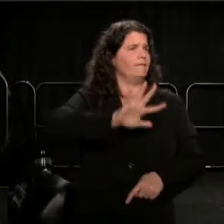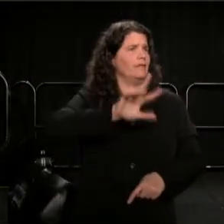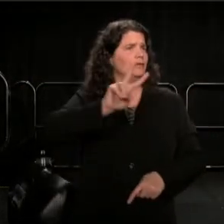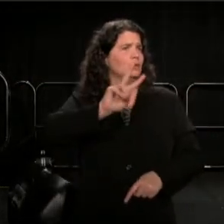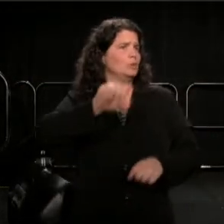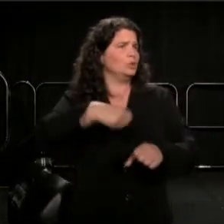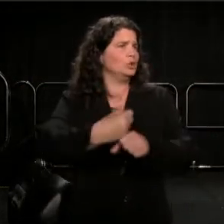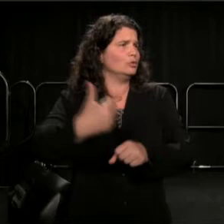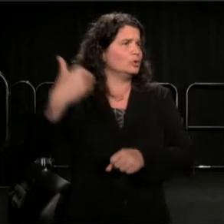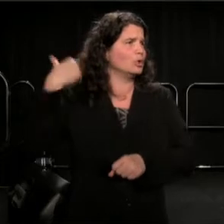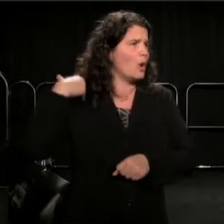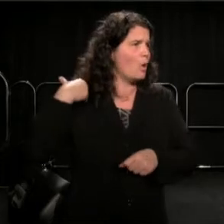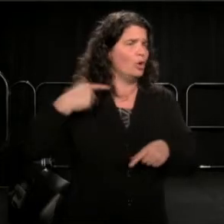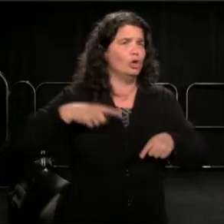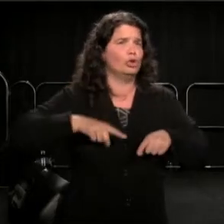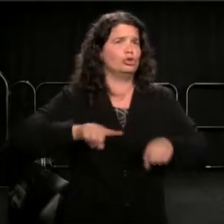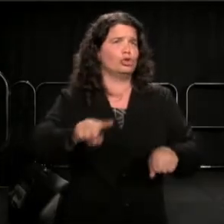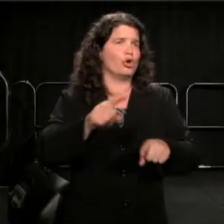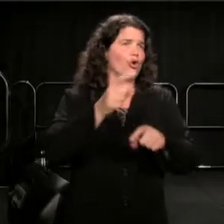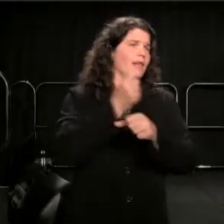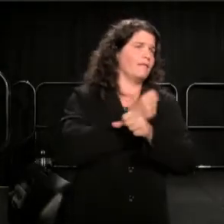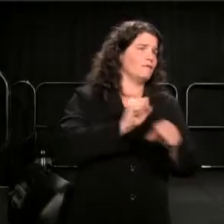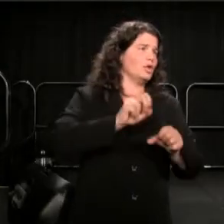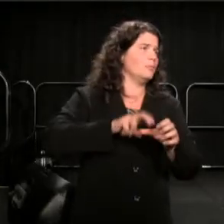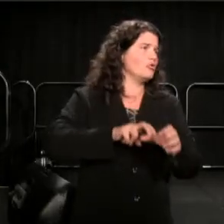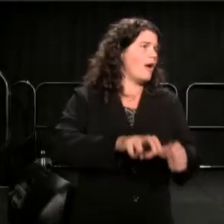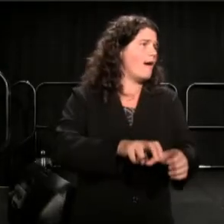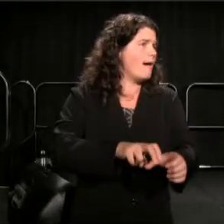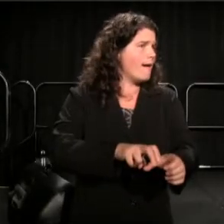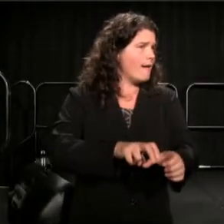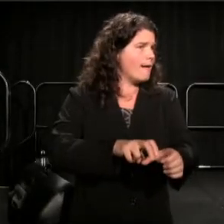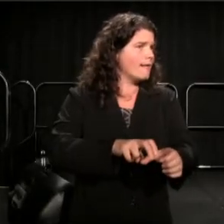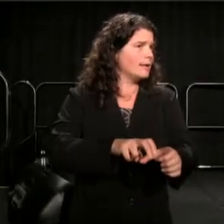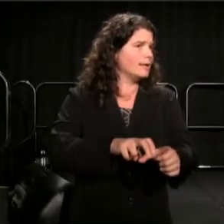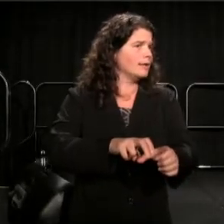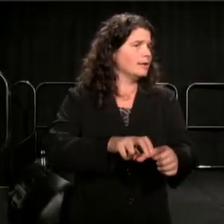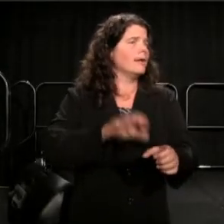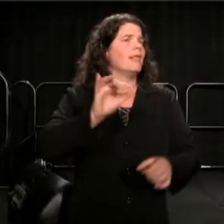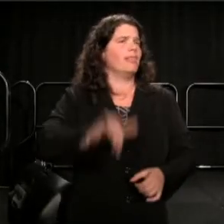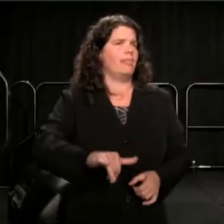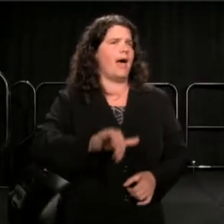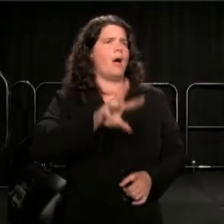Dawn of Freedom Right, when you arrived, was not right.